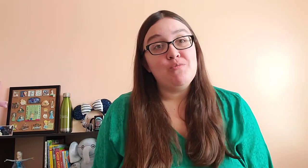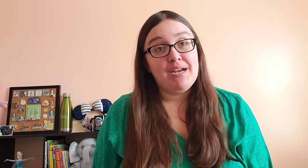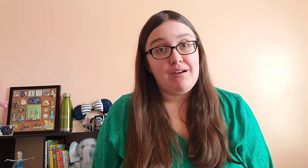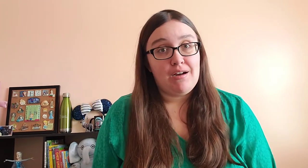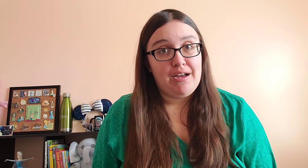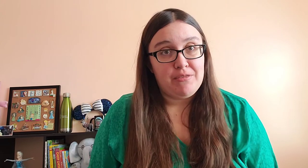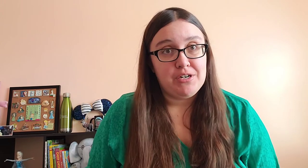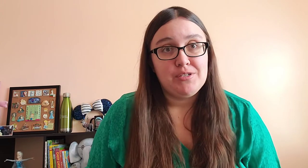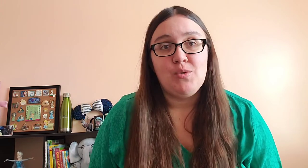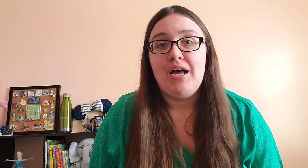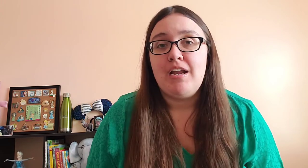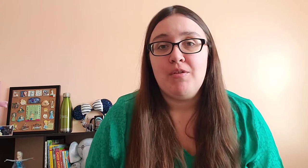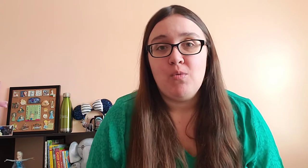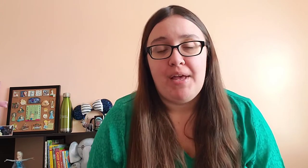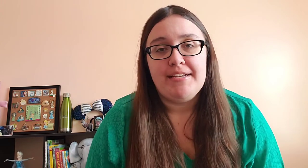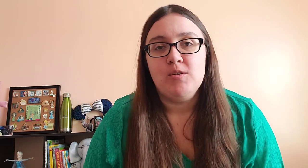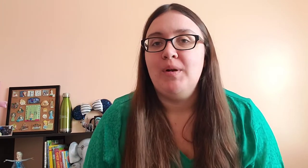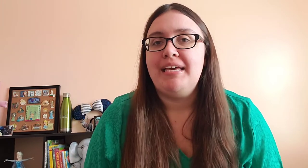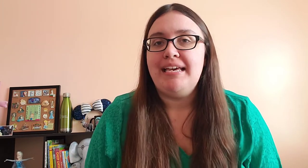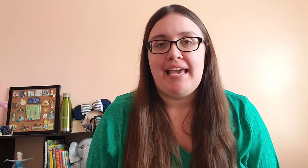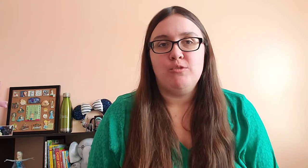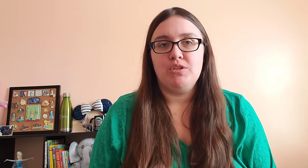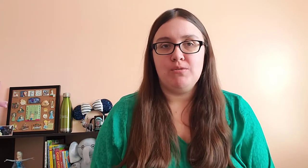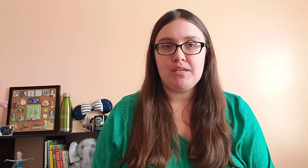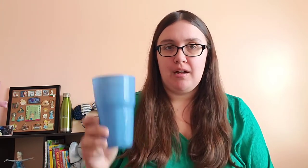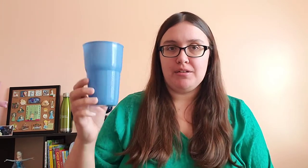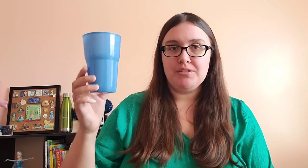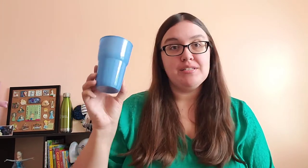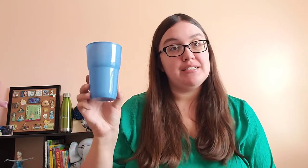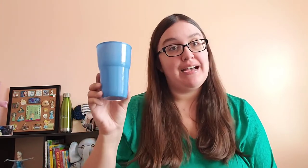might not either. So another way to really engage with those colors is,